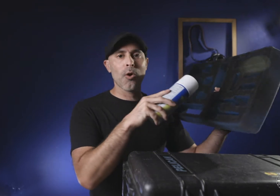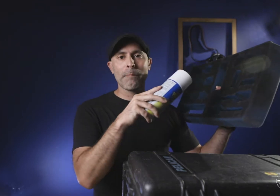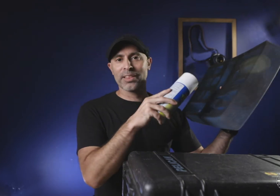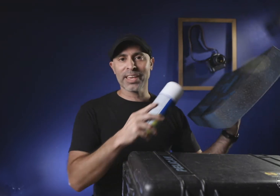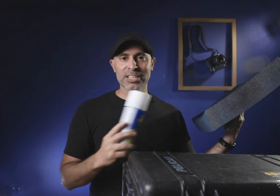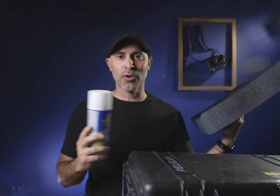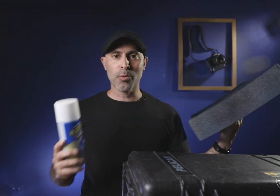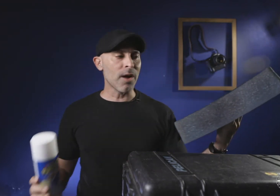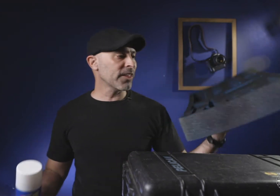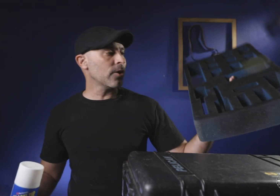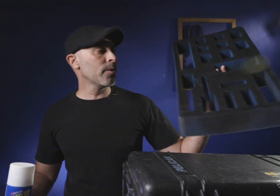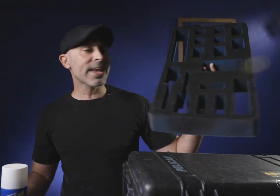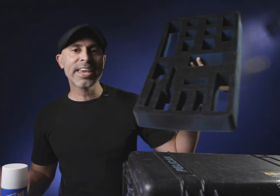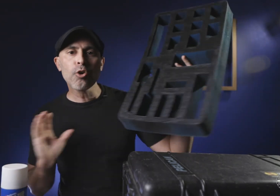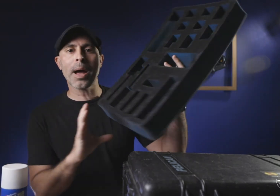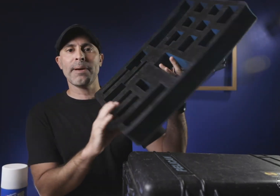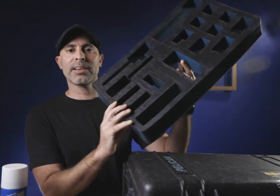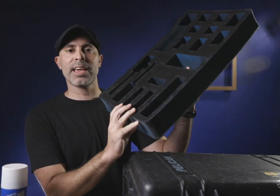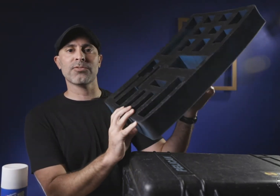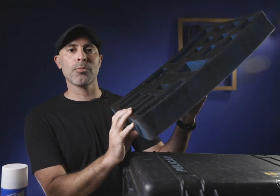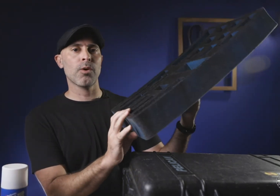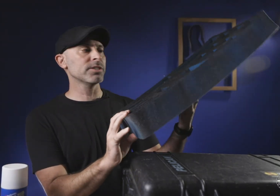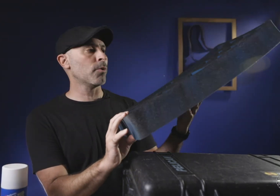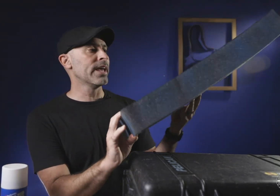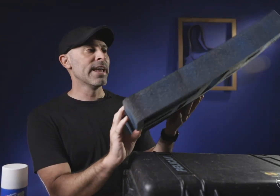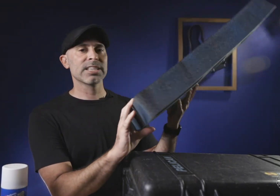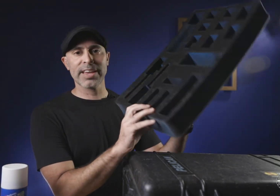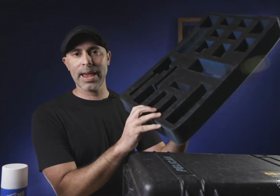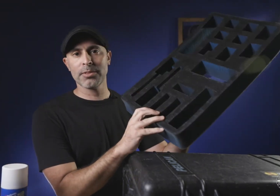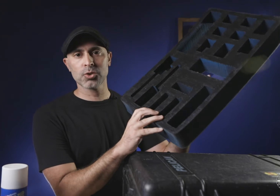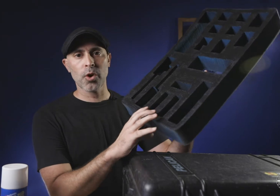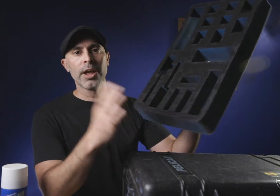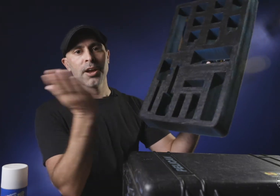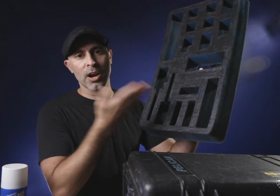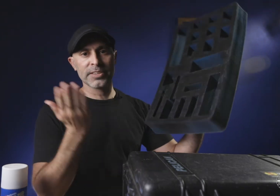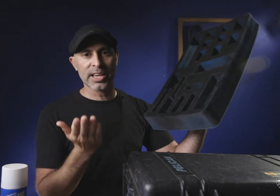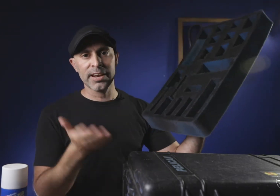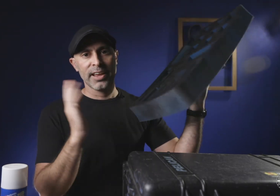Pelican case foam core the only way I could kill my Pelican case foam-core at this point is if I came with a sword cut off its head